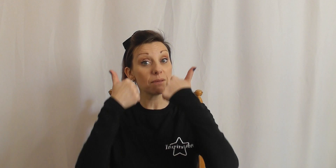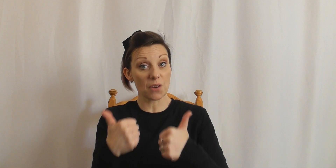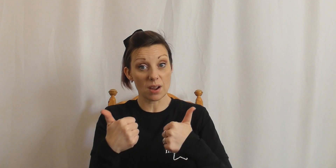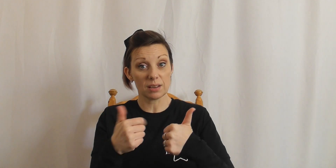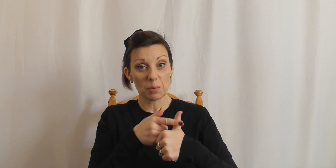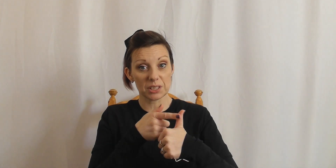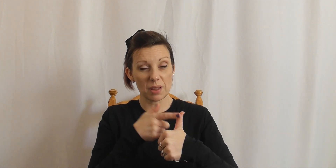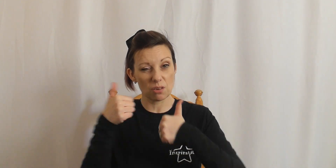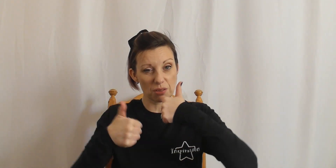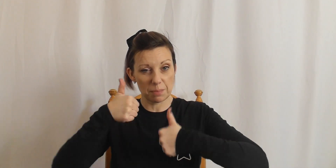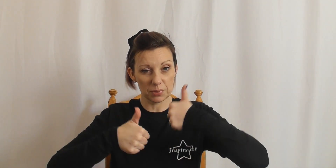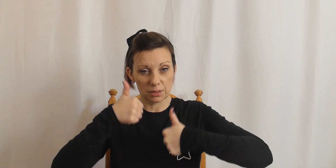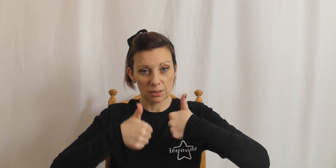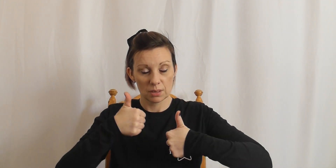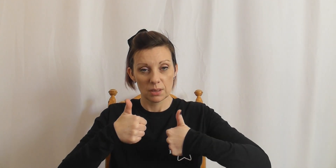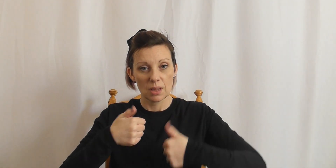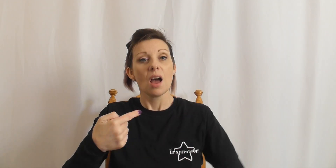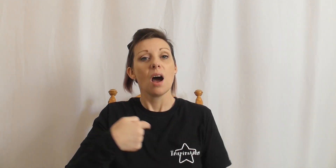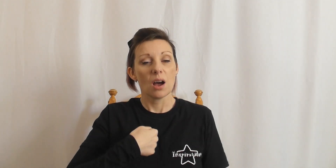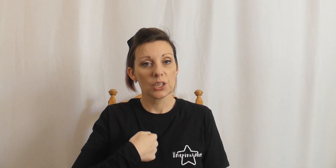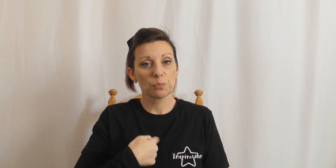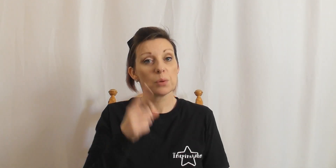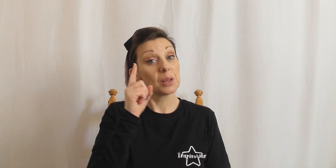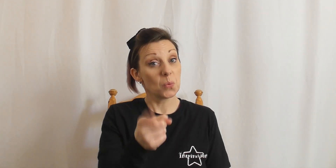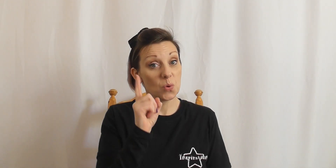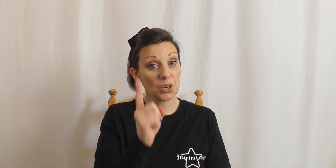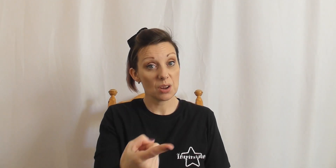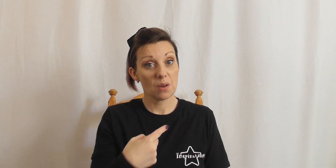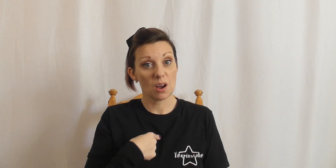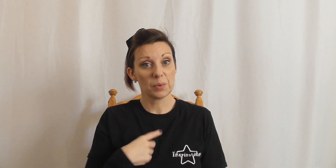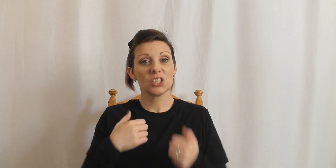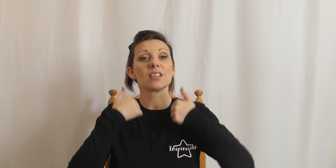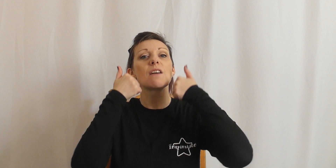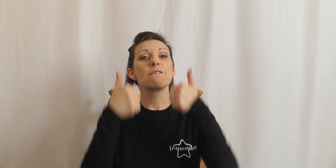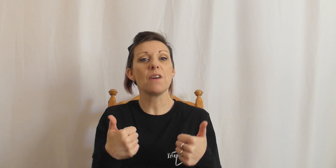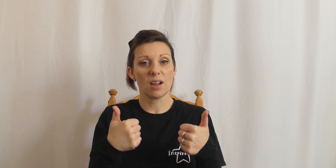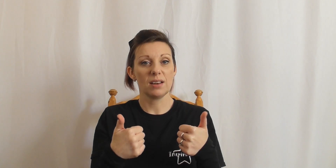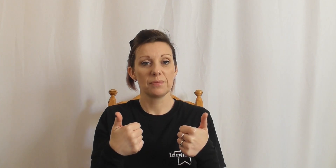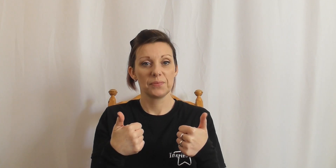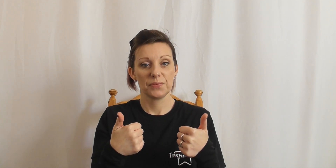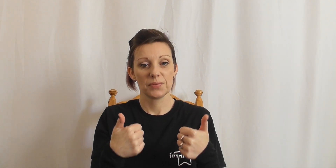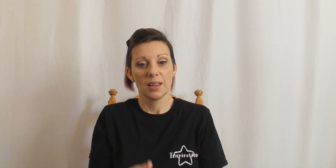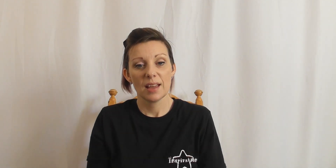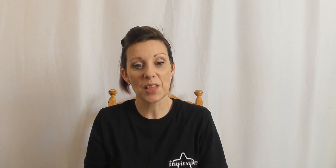fine. Remember i said about the good thumbs. I should probably warn you i'll be just fine and the